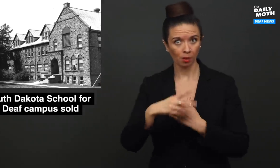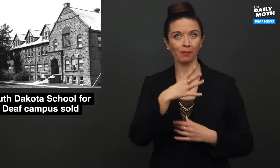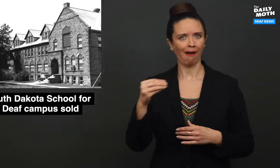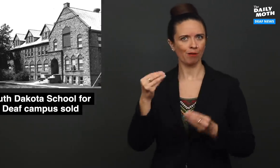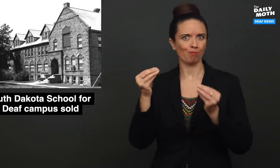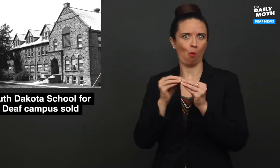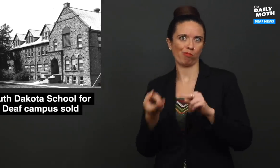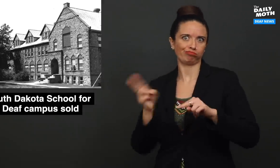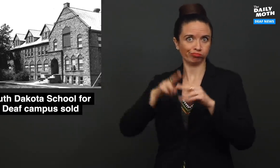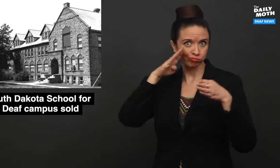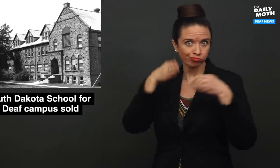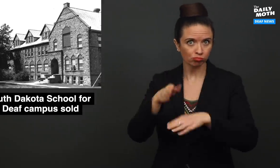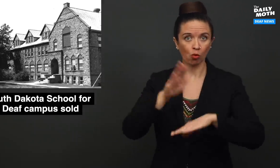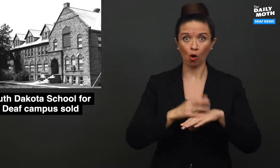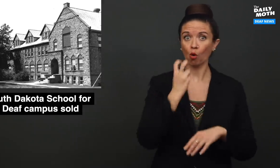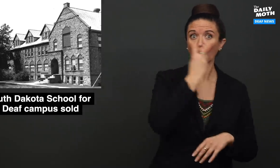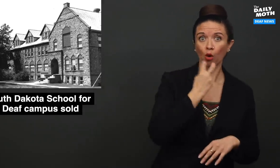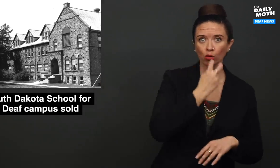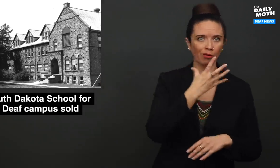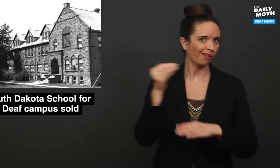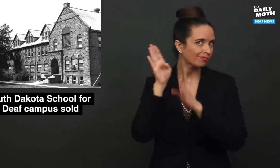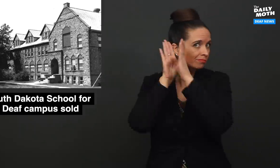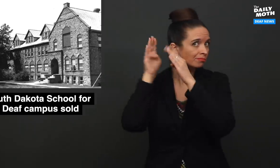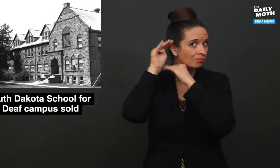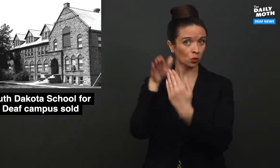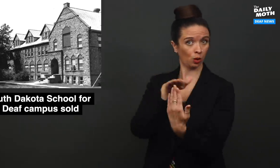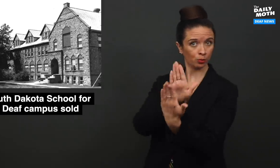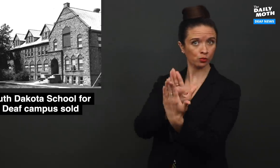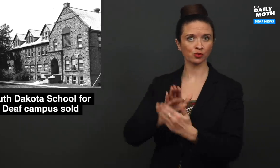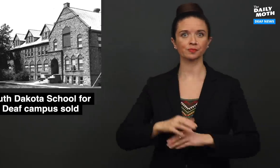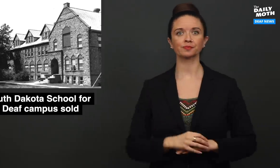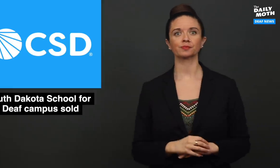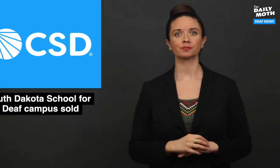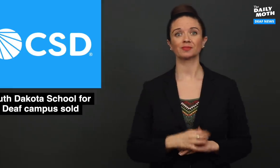and an increased focus on an oral/auditory approach.